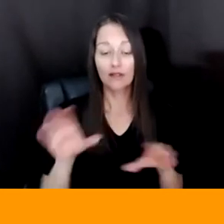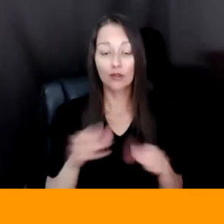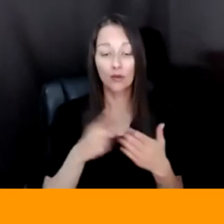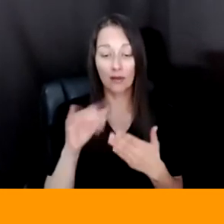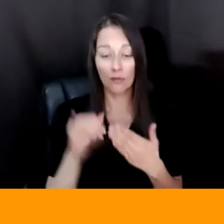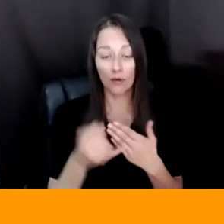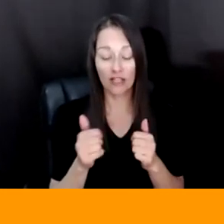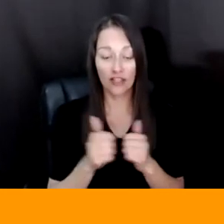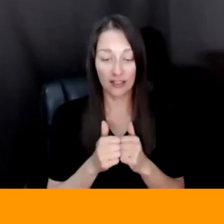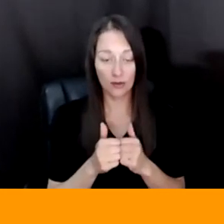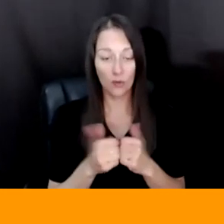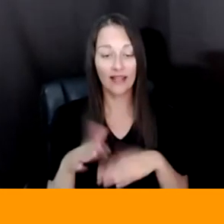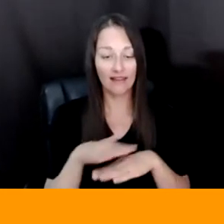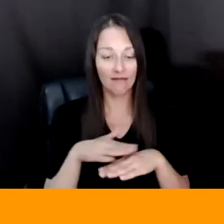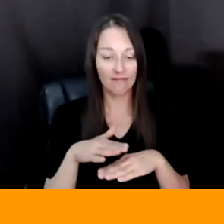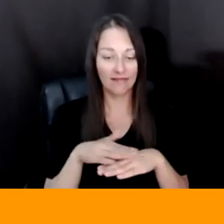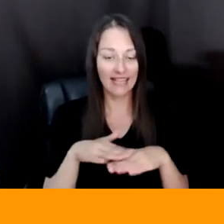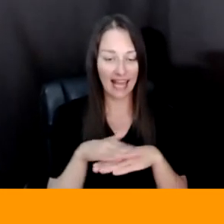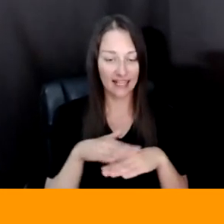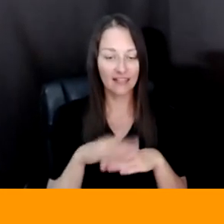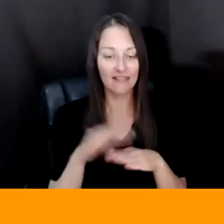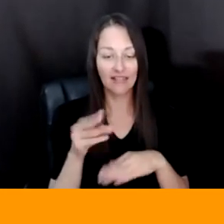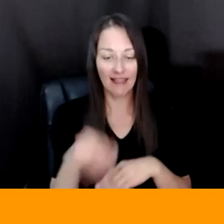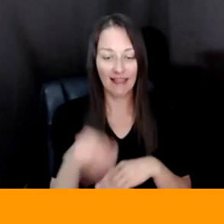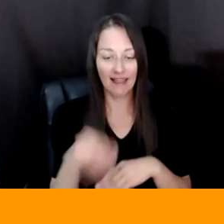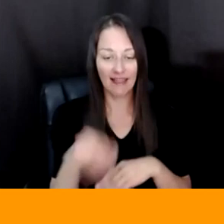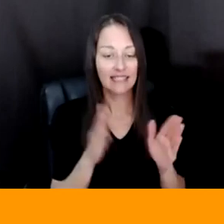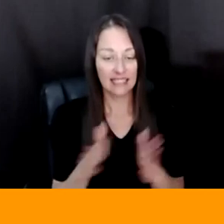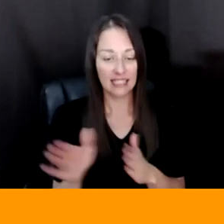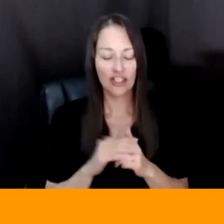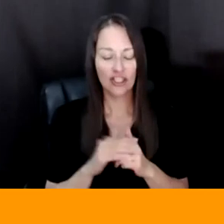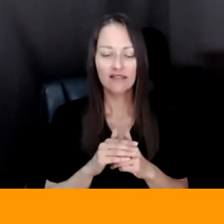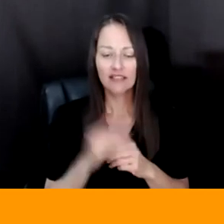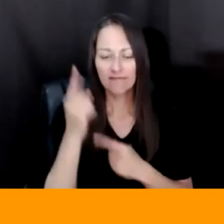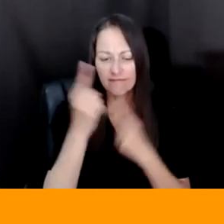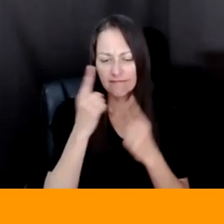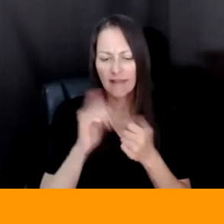NATIVE LAND INITIATIVE AND WE'RE THINKING ABOUT HOW DO YOU TAKE LAND ACKNOWLEDGEMENT AND MOVE IT